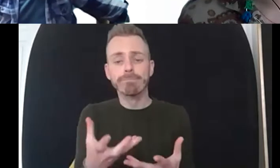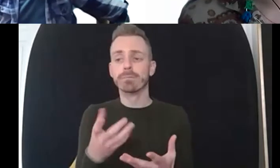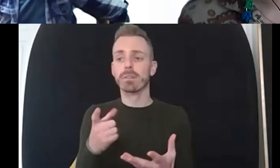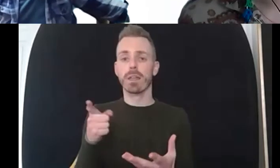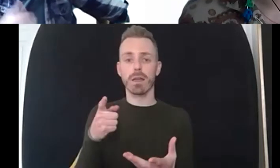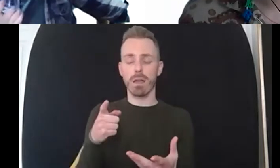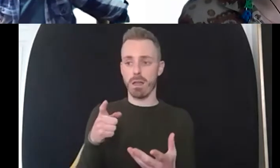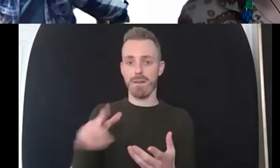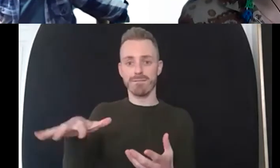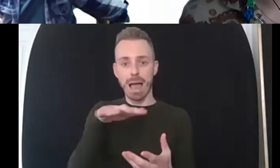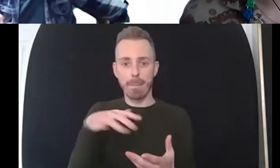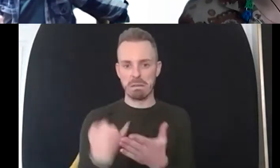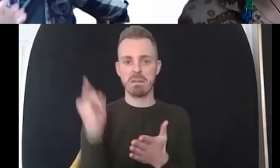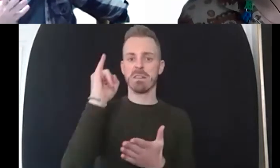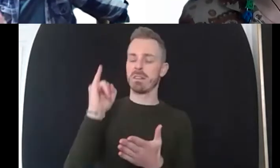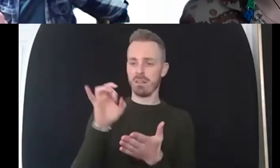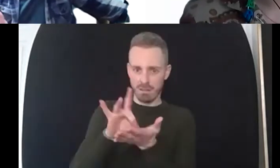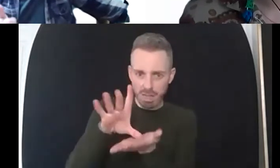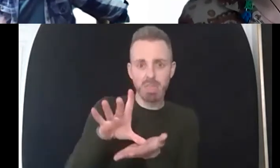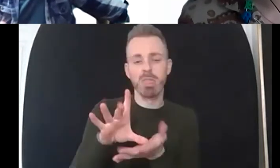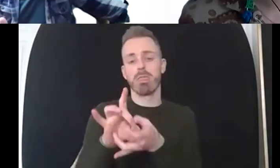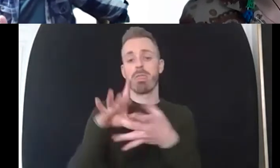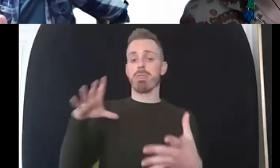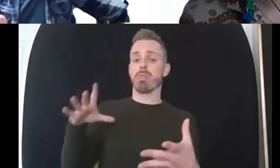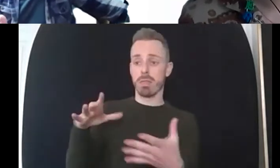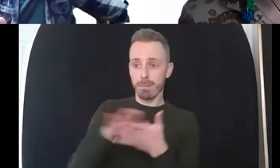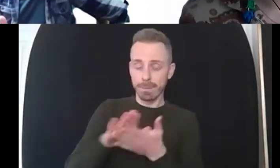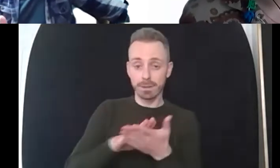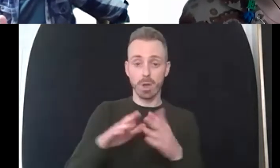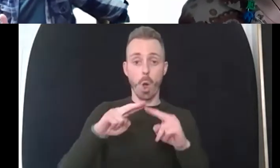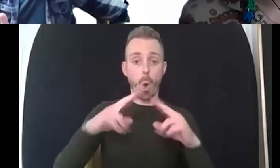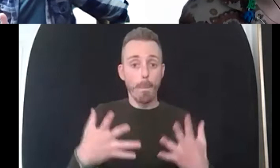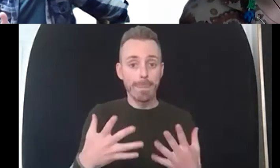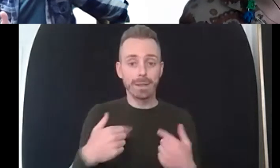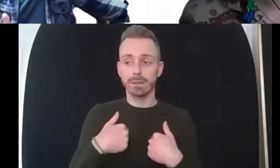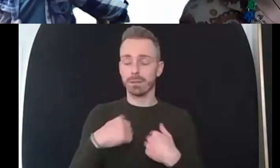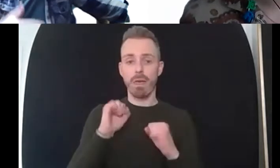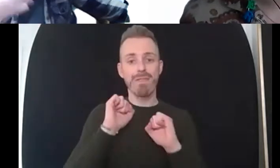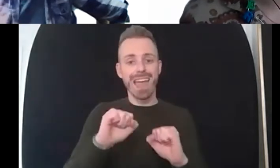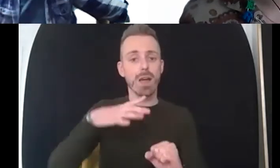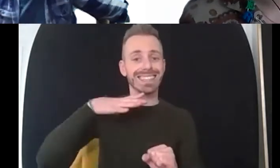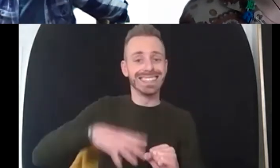and disconnected from all of those basic needs being met um or the person who's transitioning